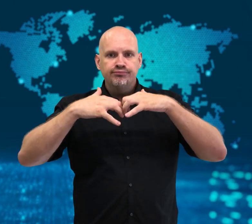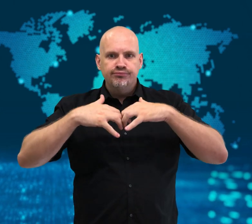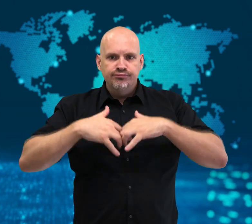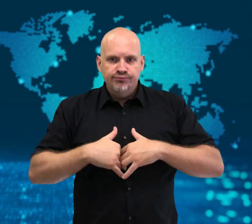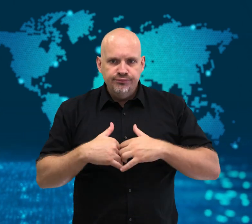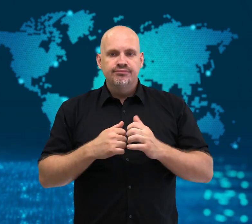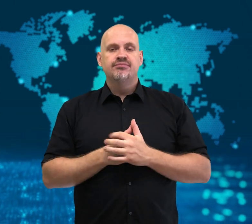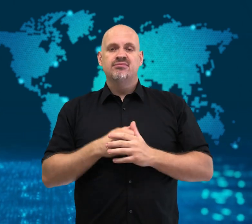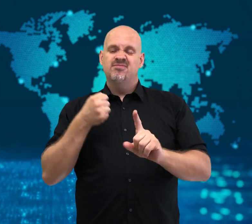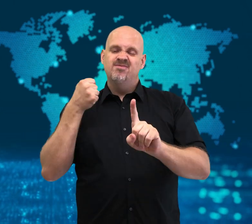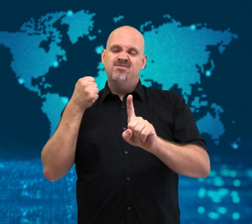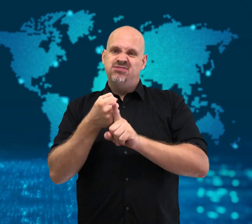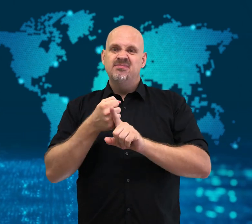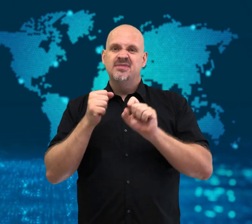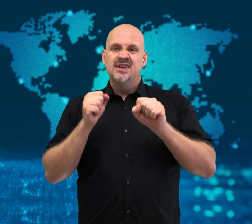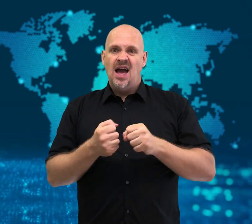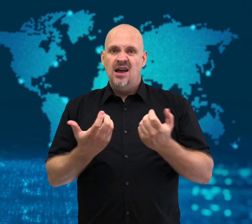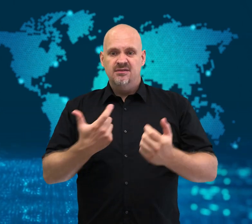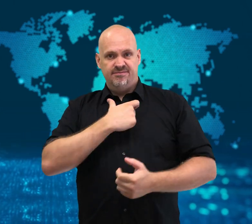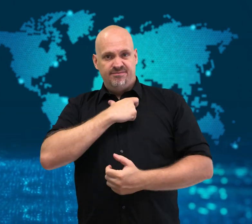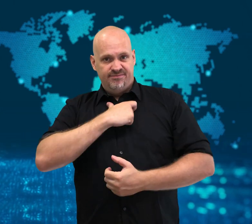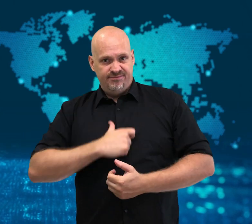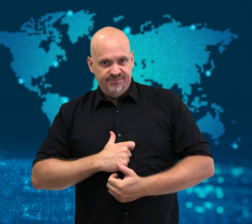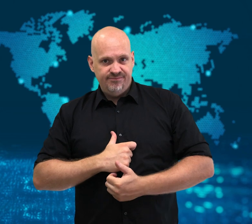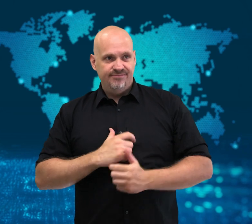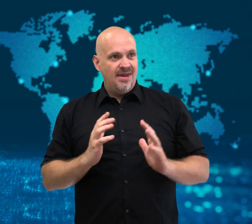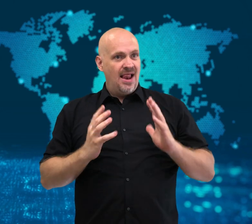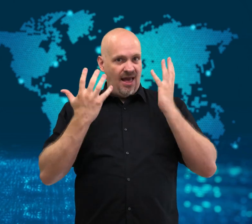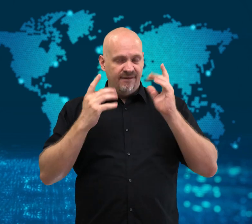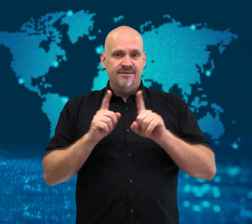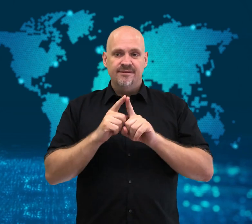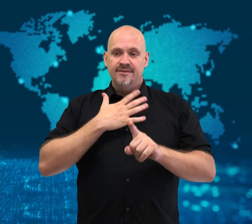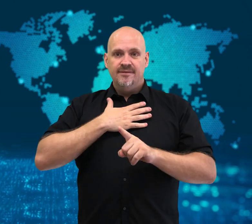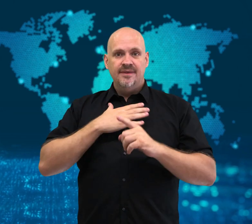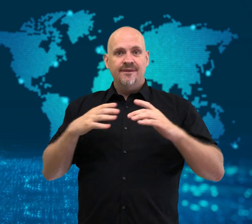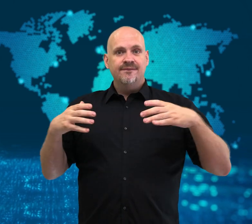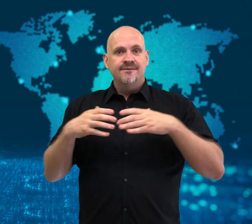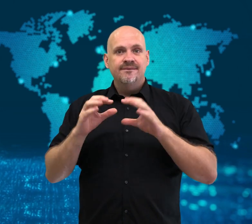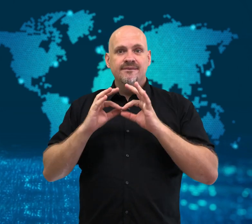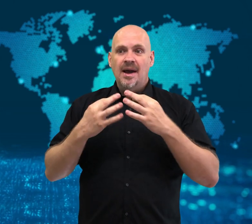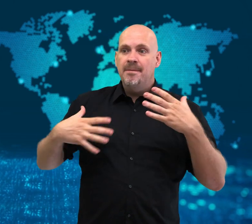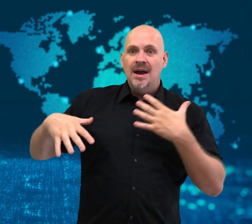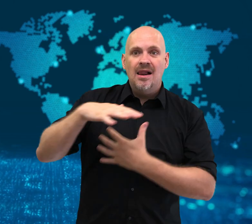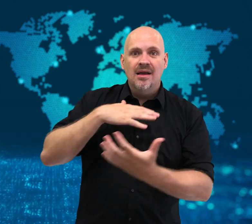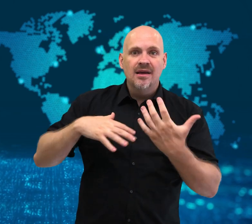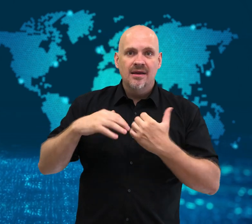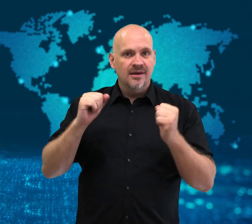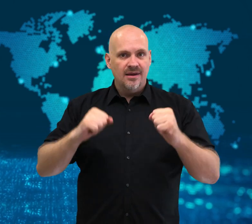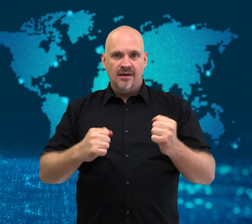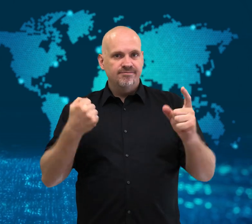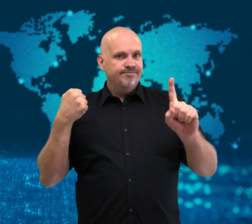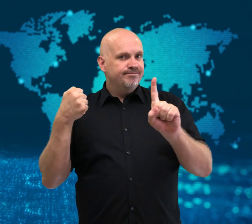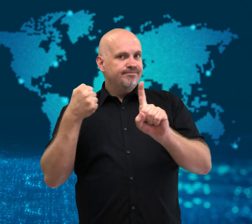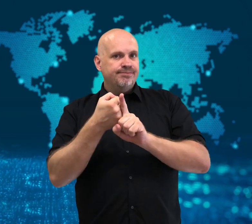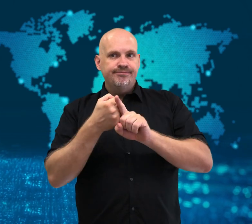impacting both the patient and the patient’s family.